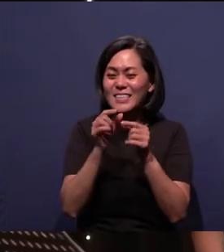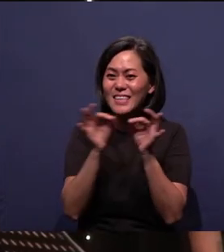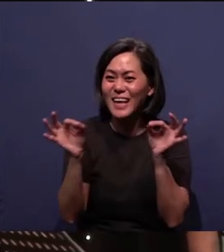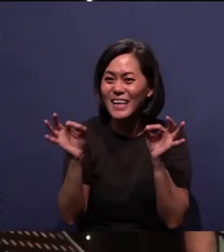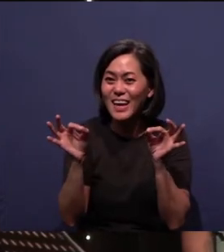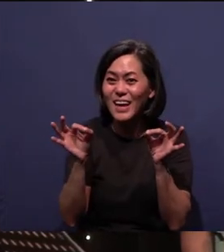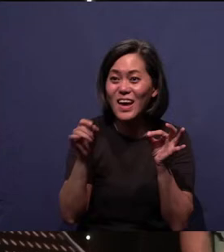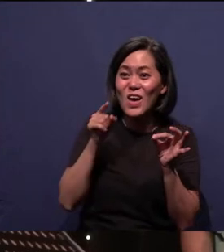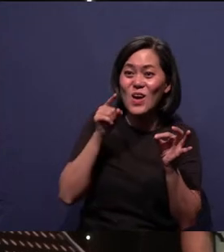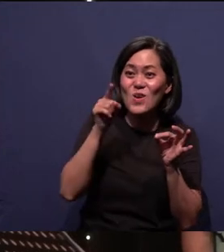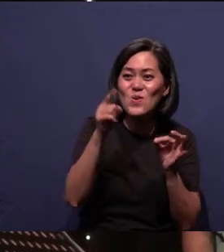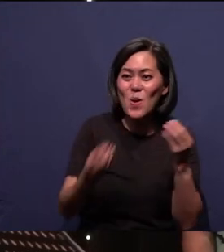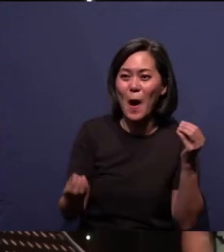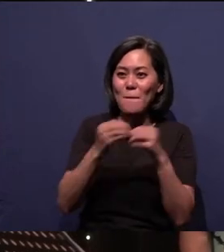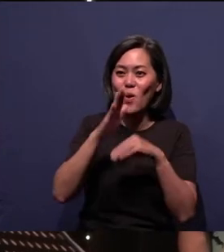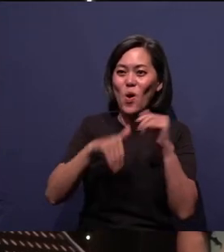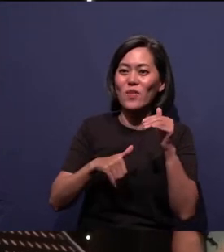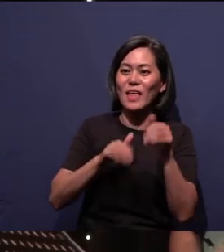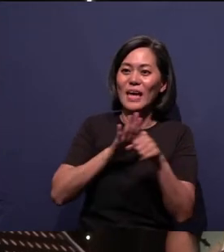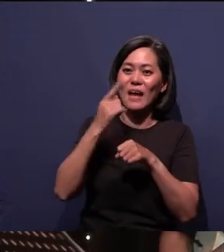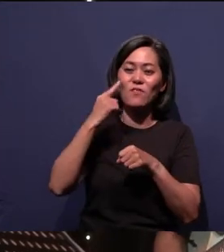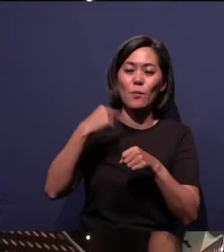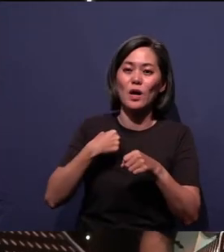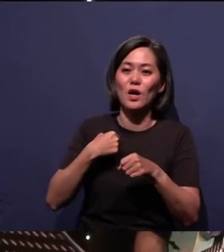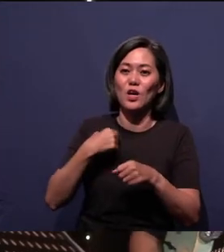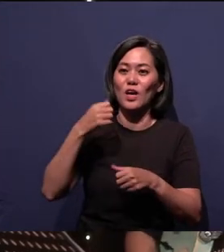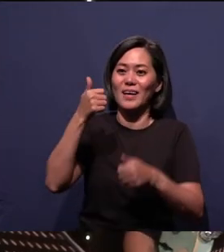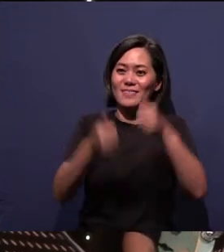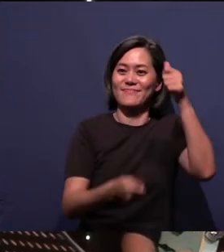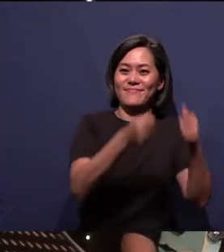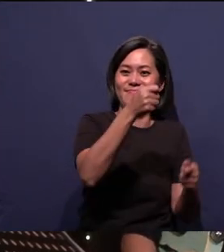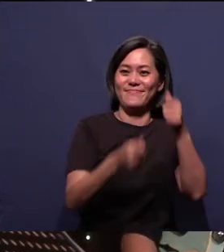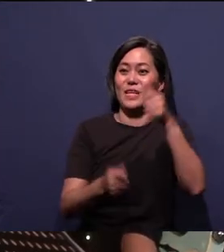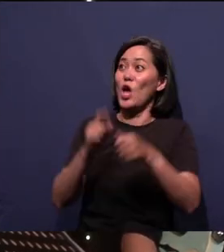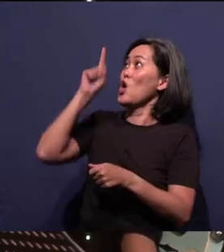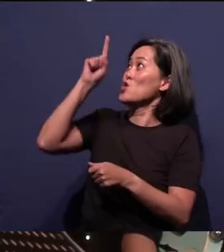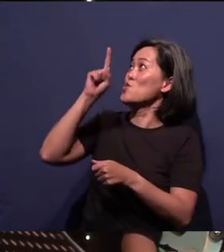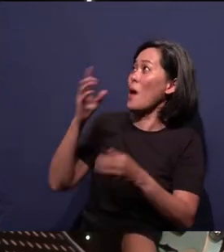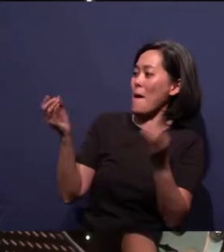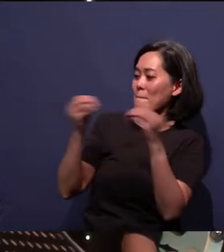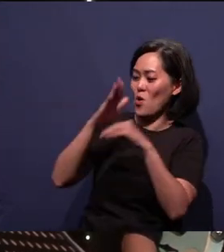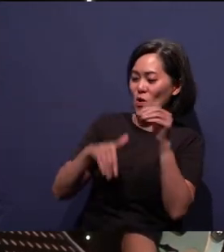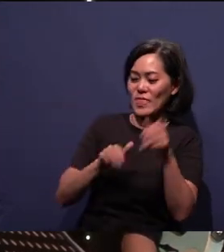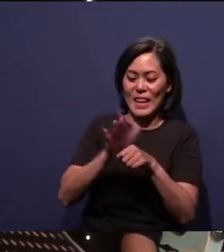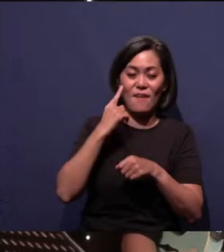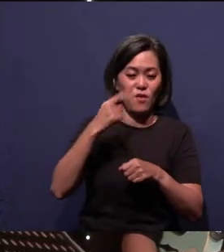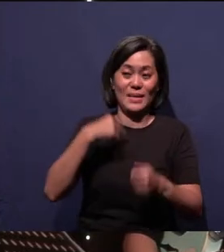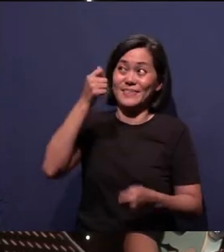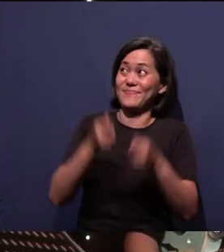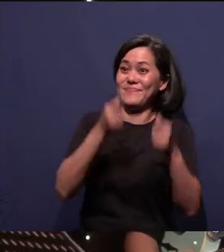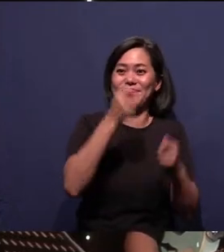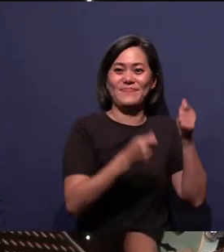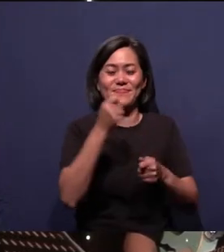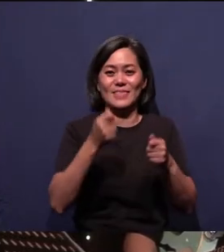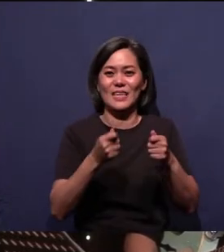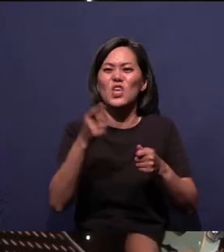You are more than enough for me. You are more than enough for me, so it goes, You are more than enough for me, okay. I gave this one but you can do a freestyle